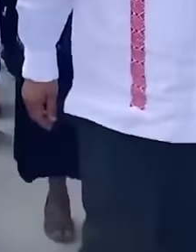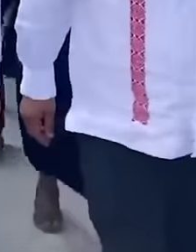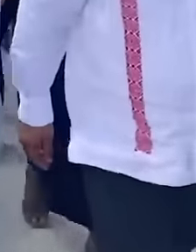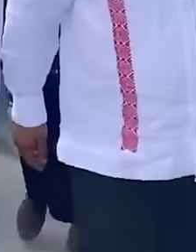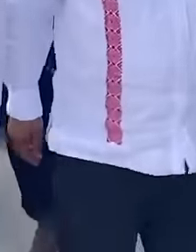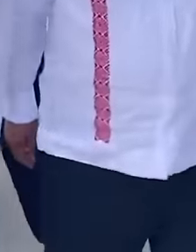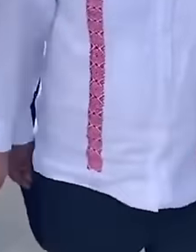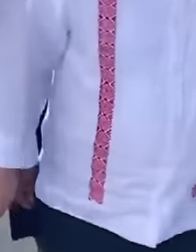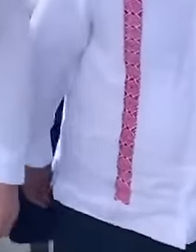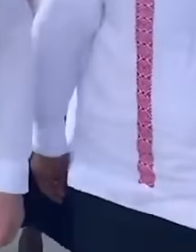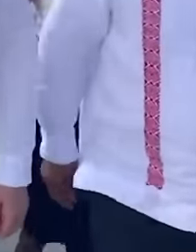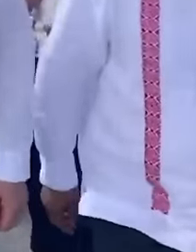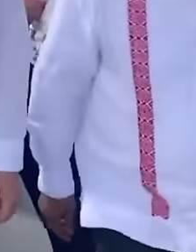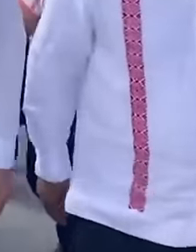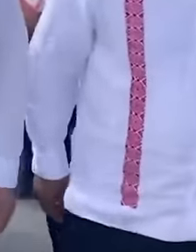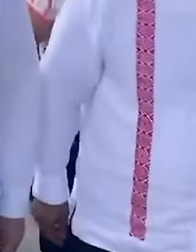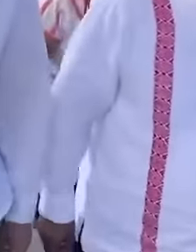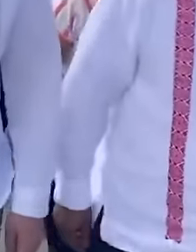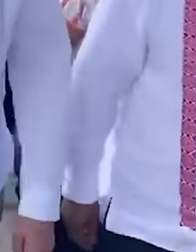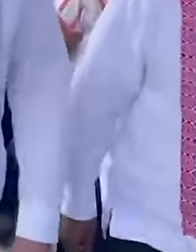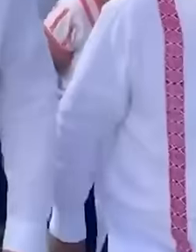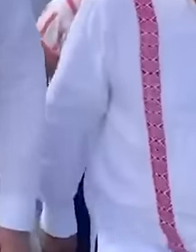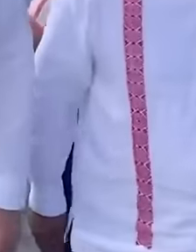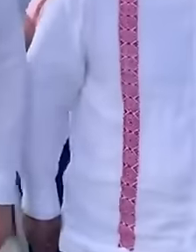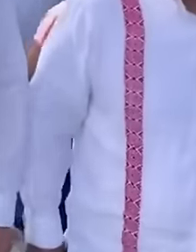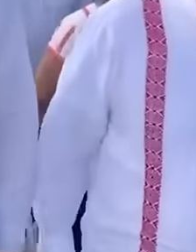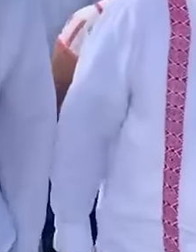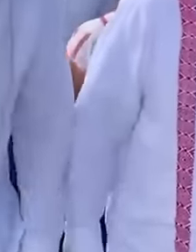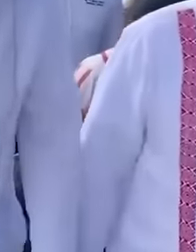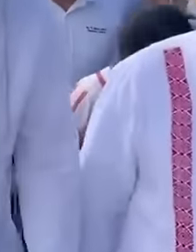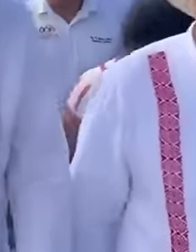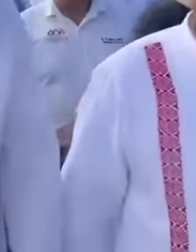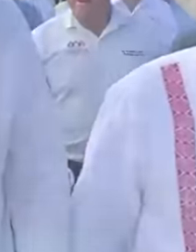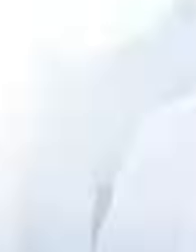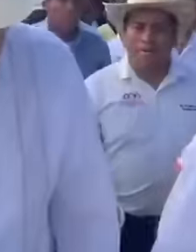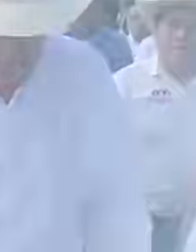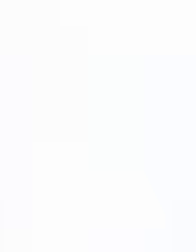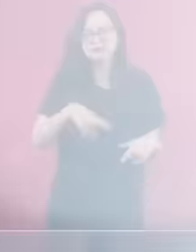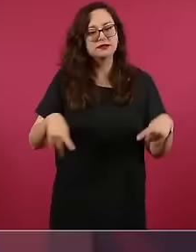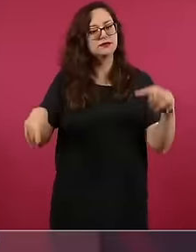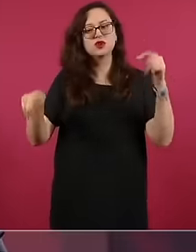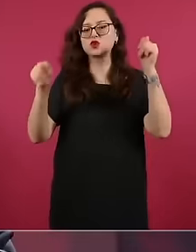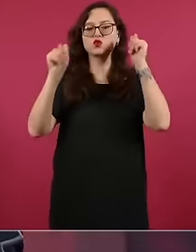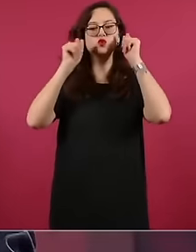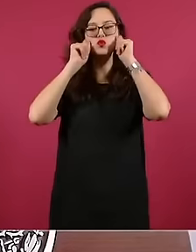any failure is worth it